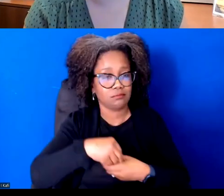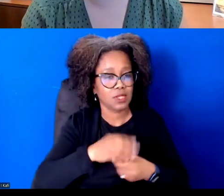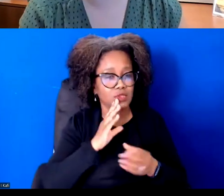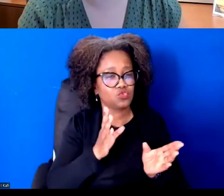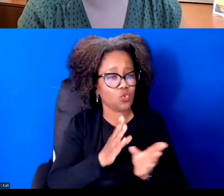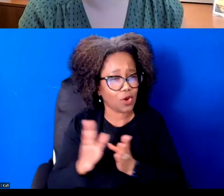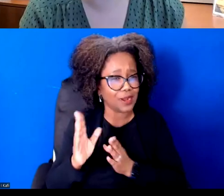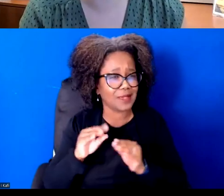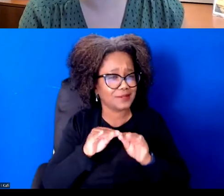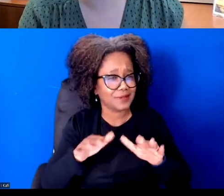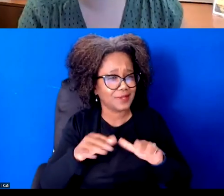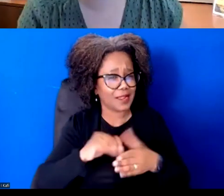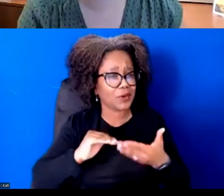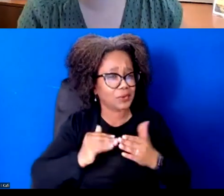these pieces?